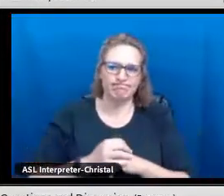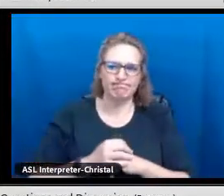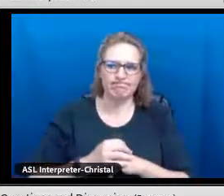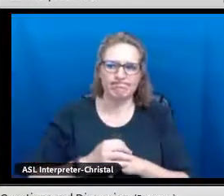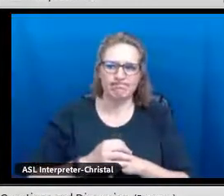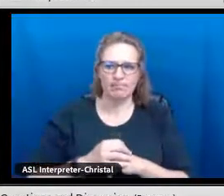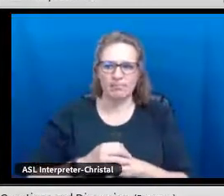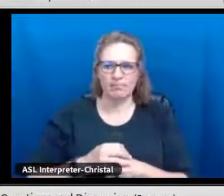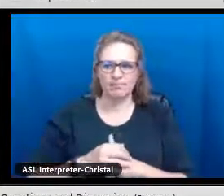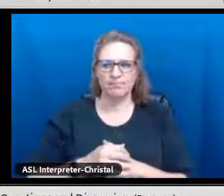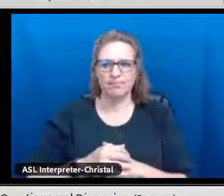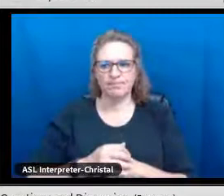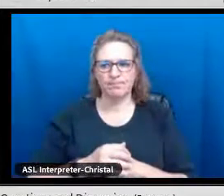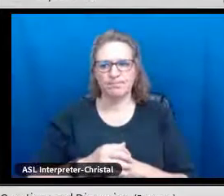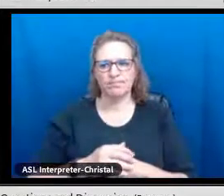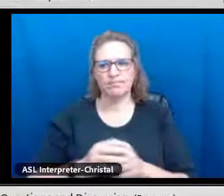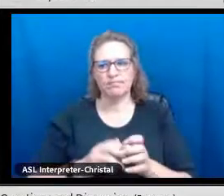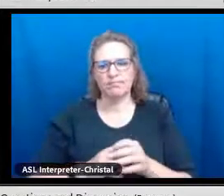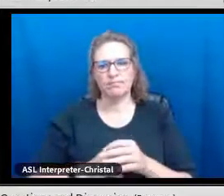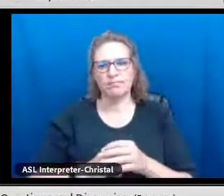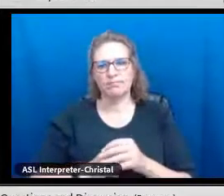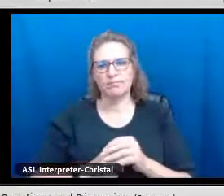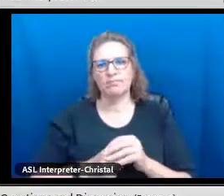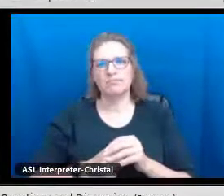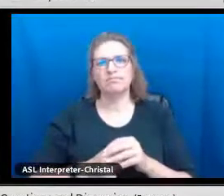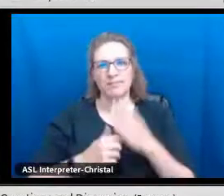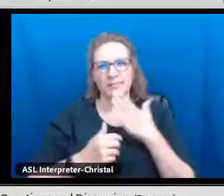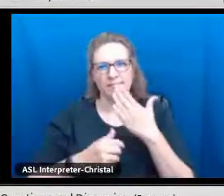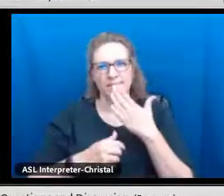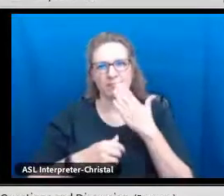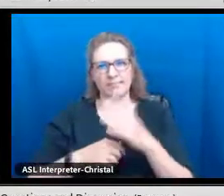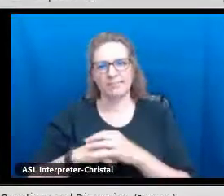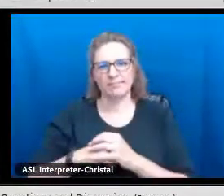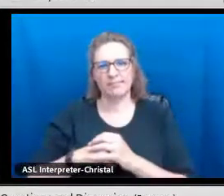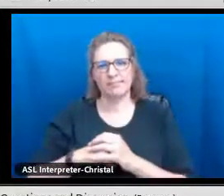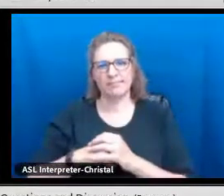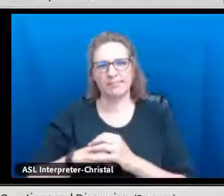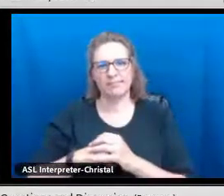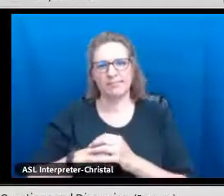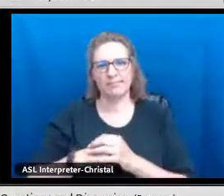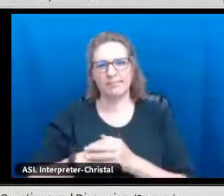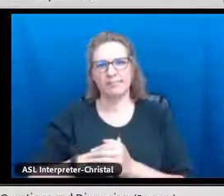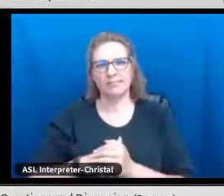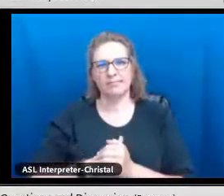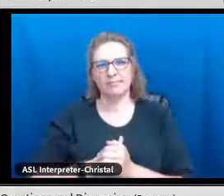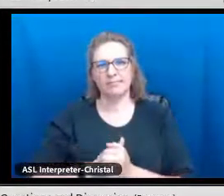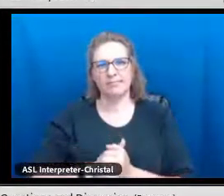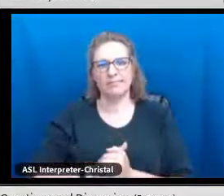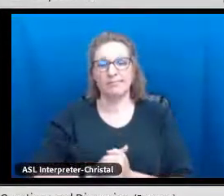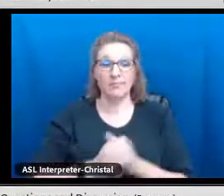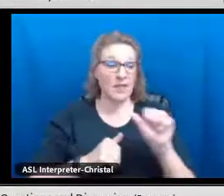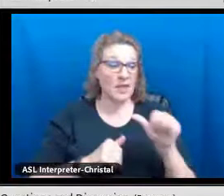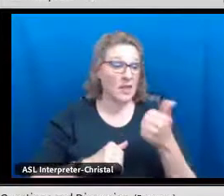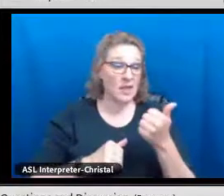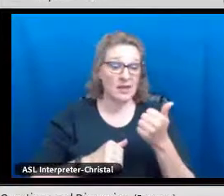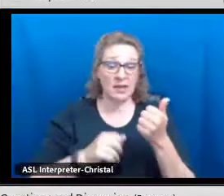that will allow that language to be nurtured to achieve that end goal.